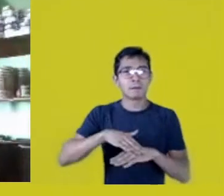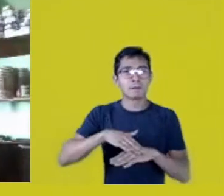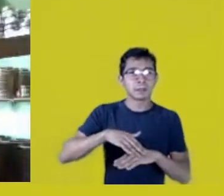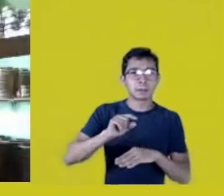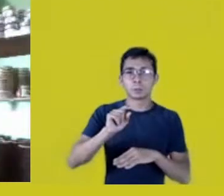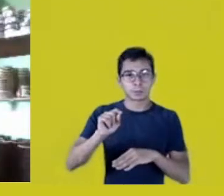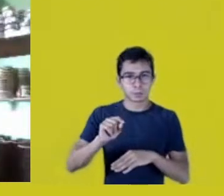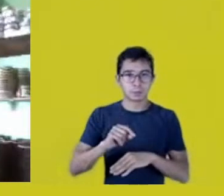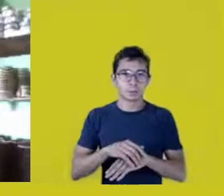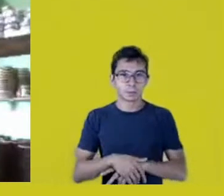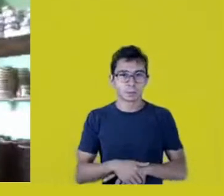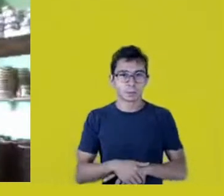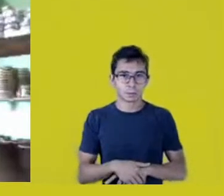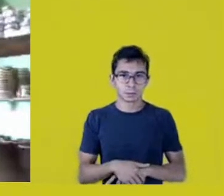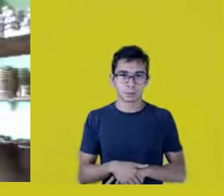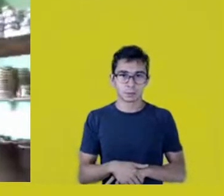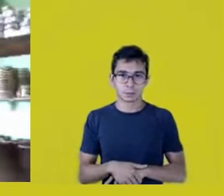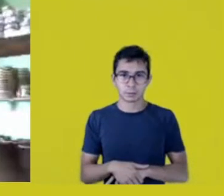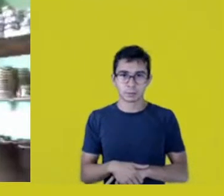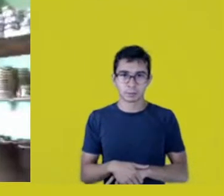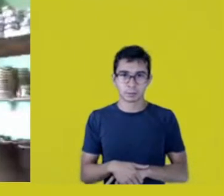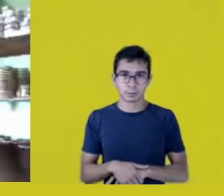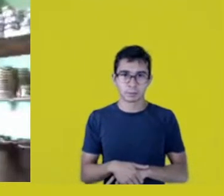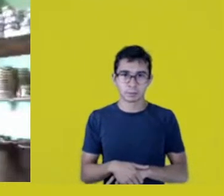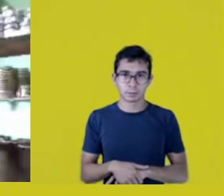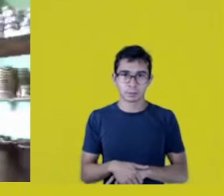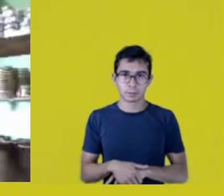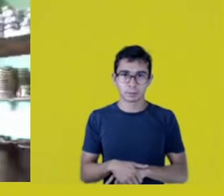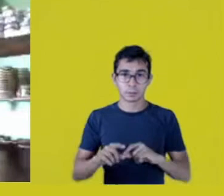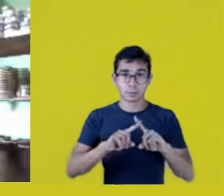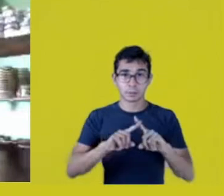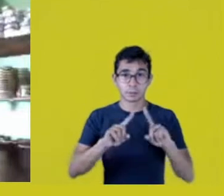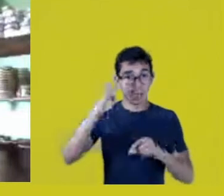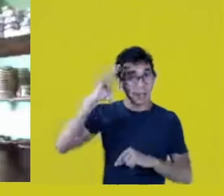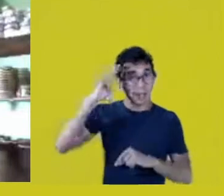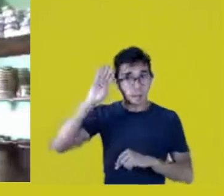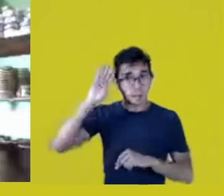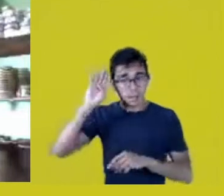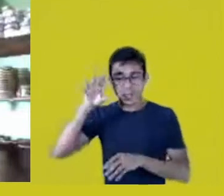But I think those situations, within the academy and outside...